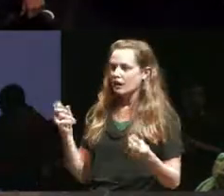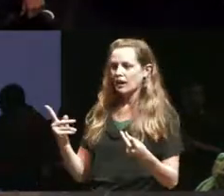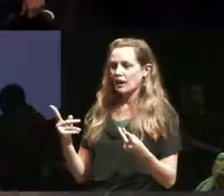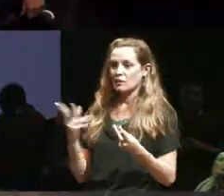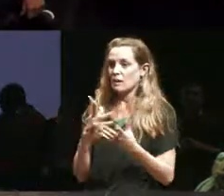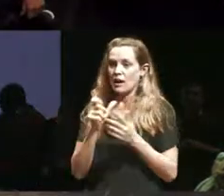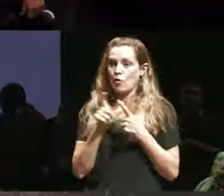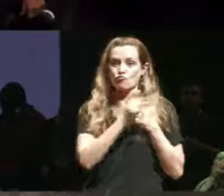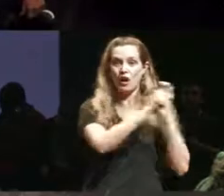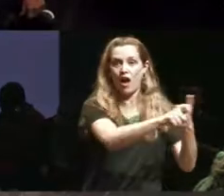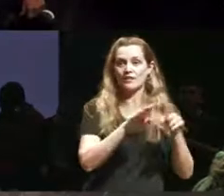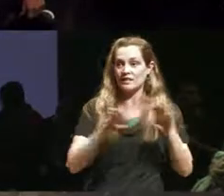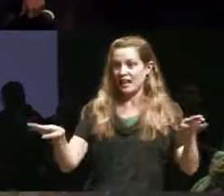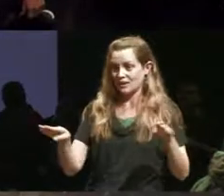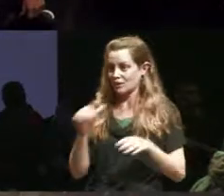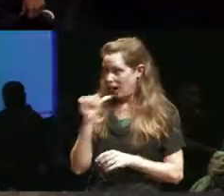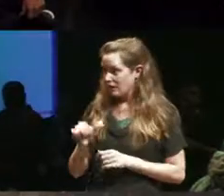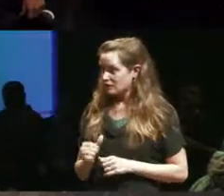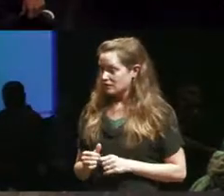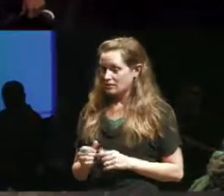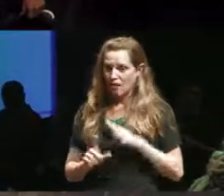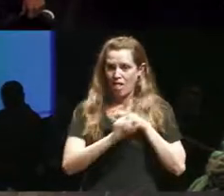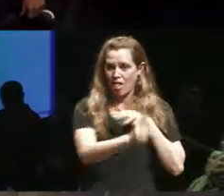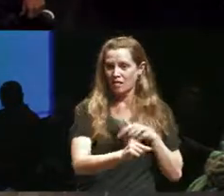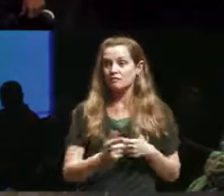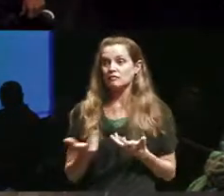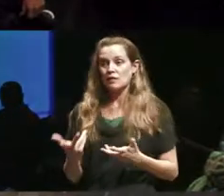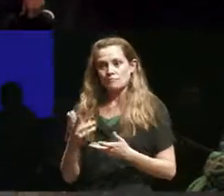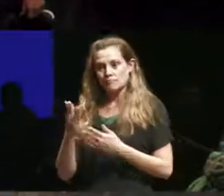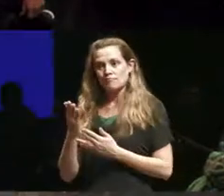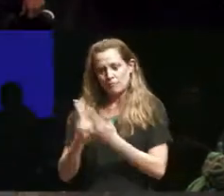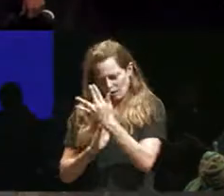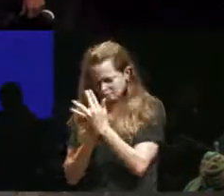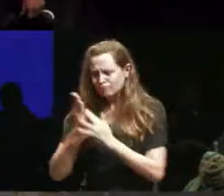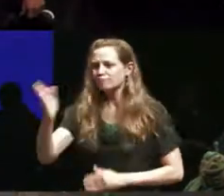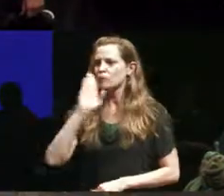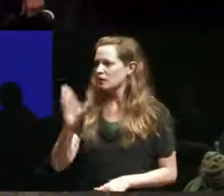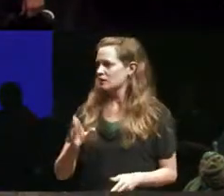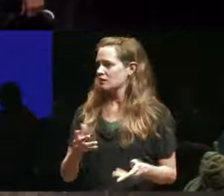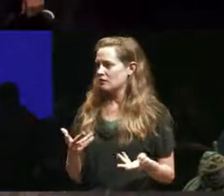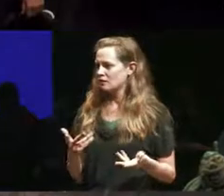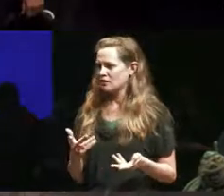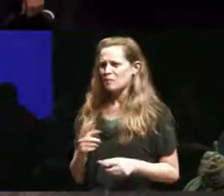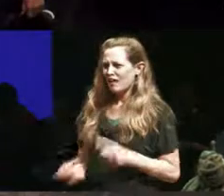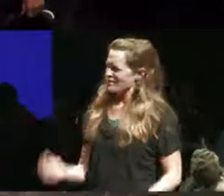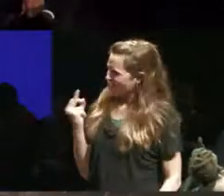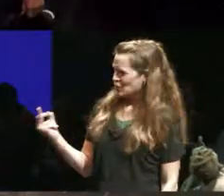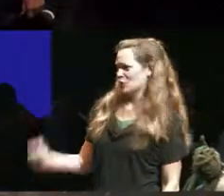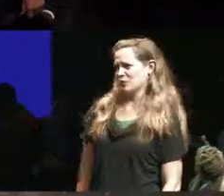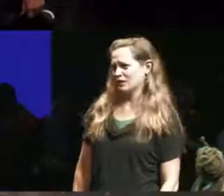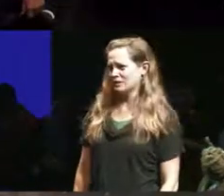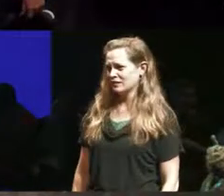stage and my career tonight maybe I'll get through it but fuck you